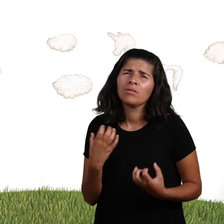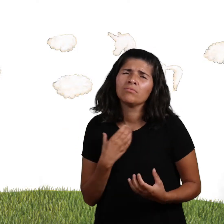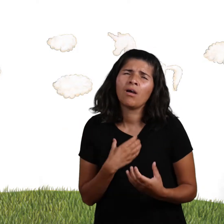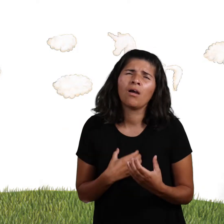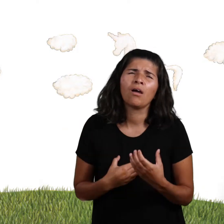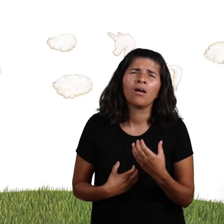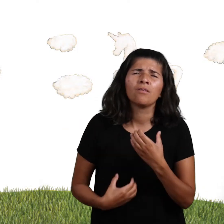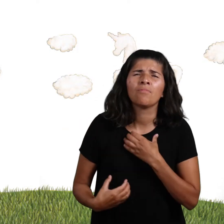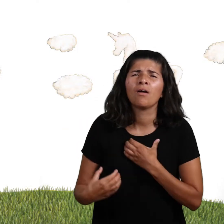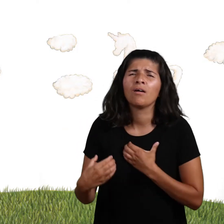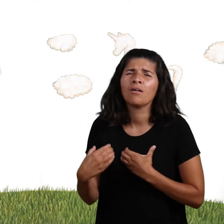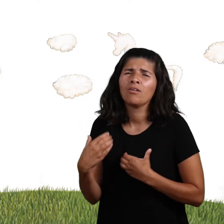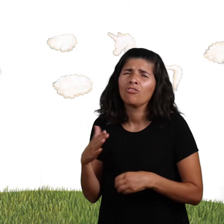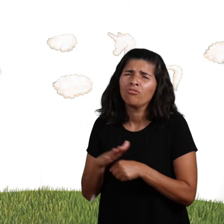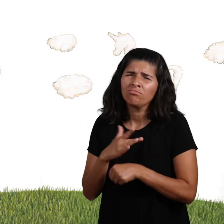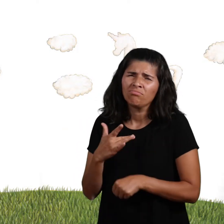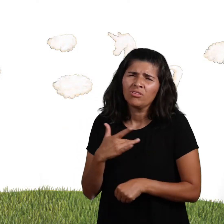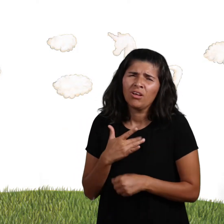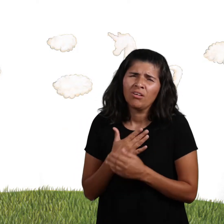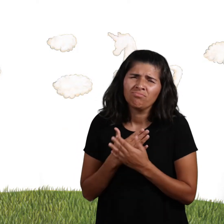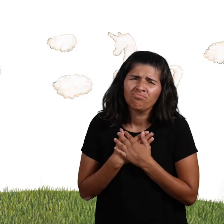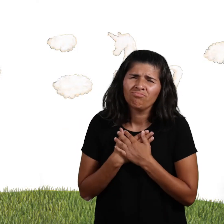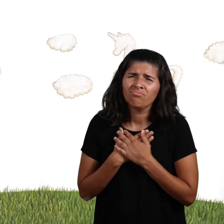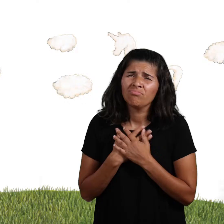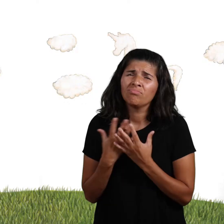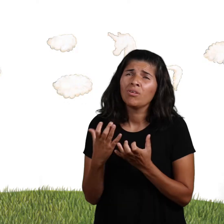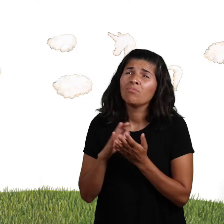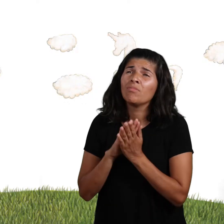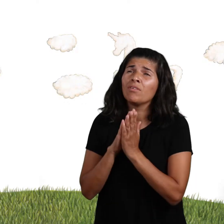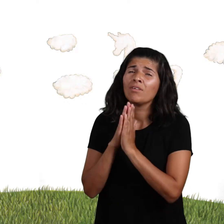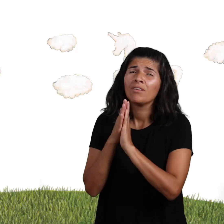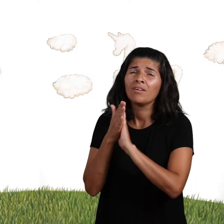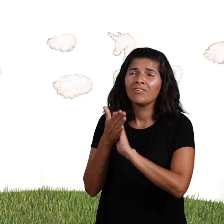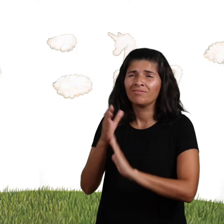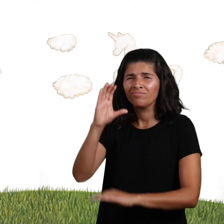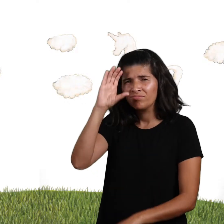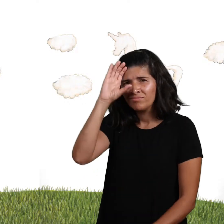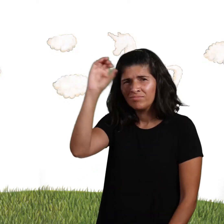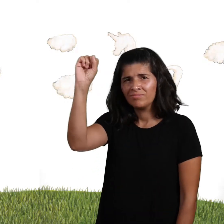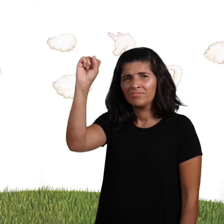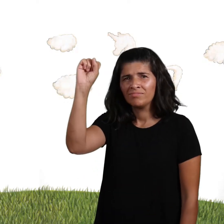with all her heart to be a unicorn.